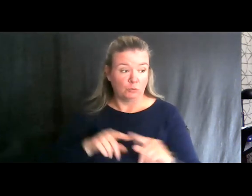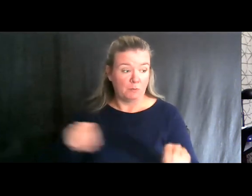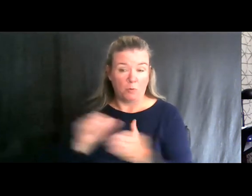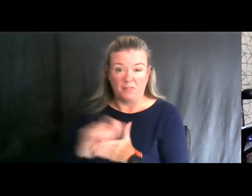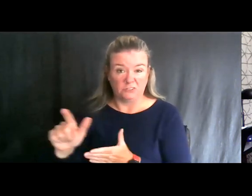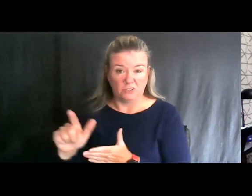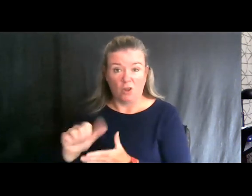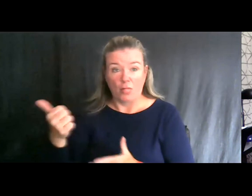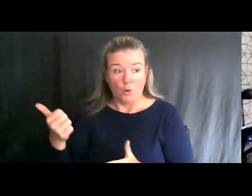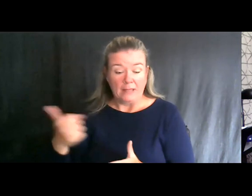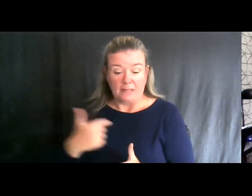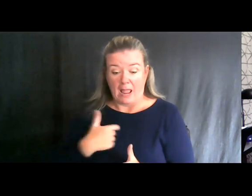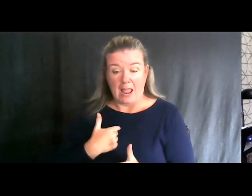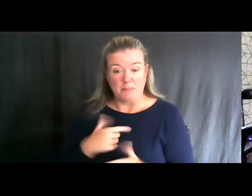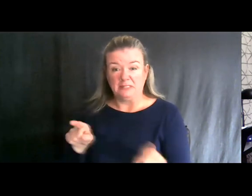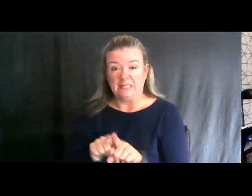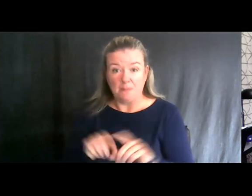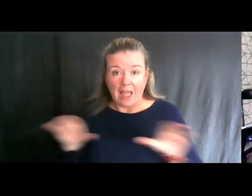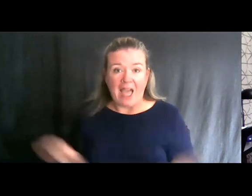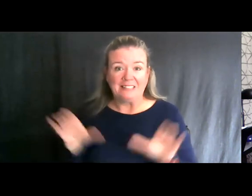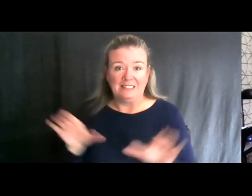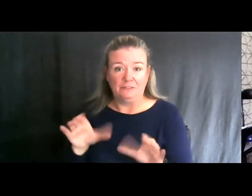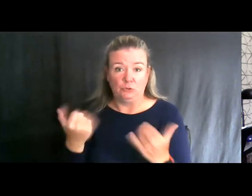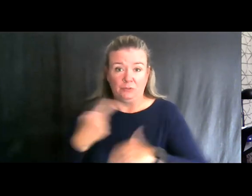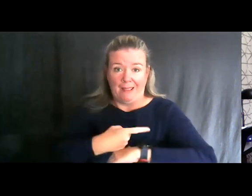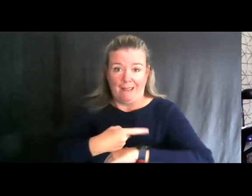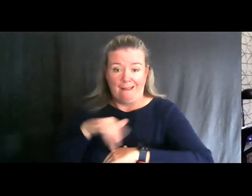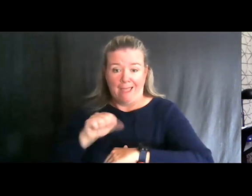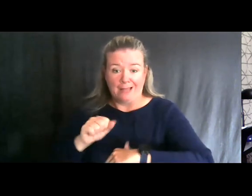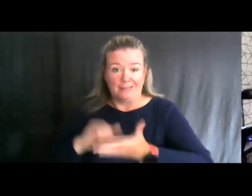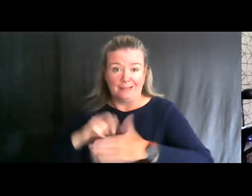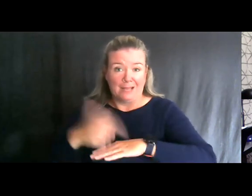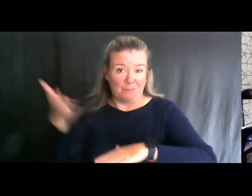Otherwise I'm probably just as active or more active today than I was even as a kid being